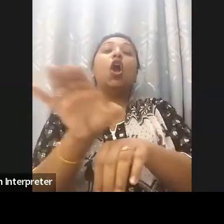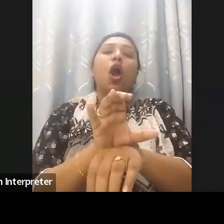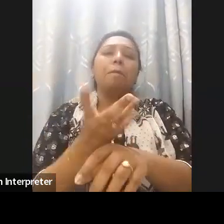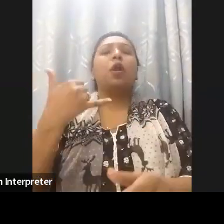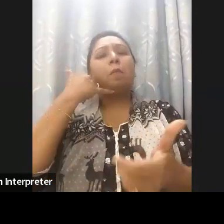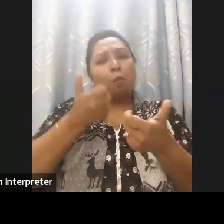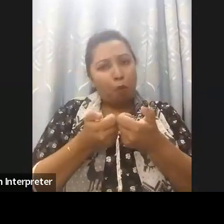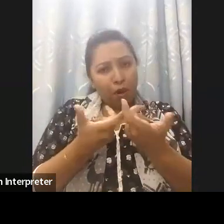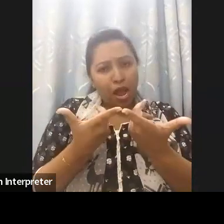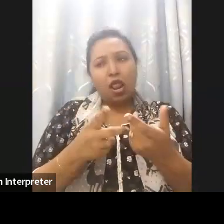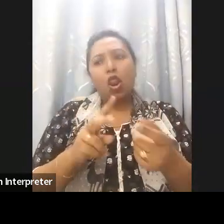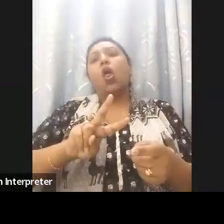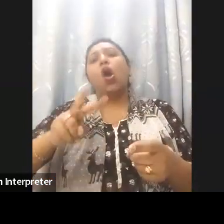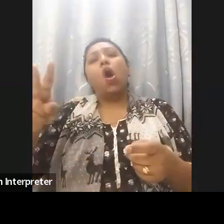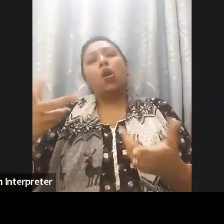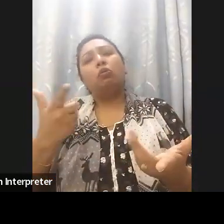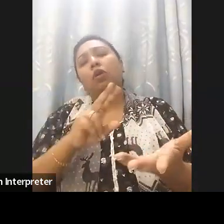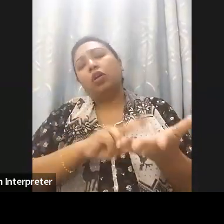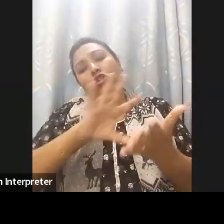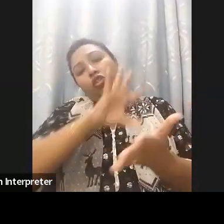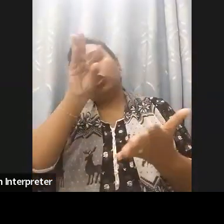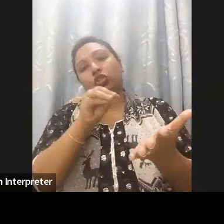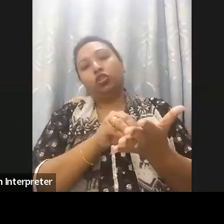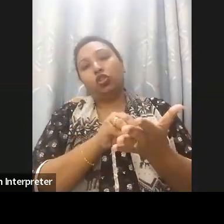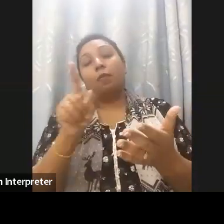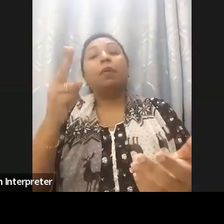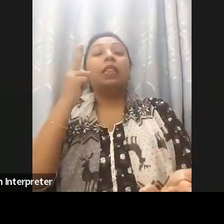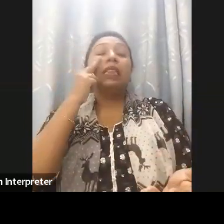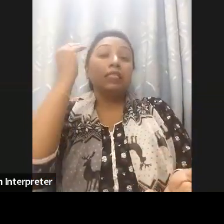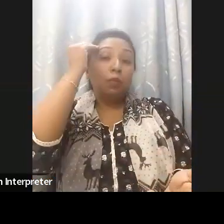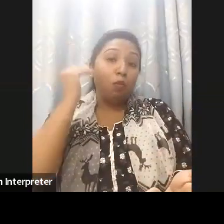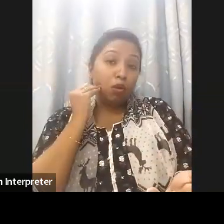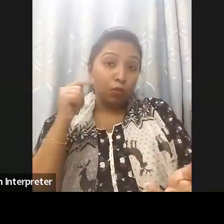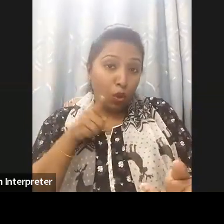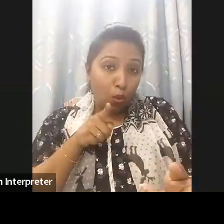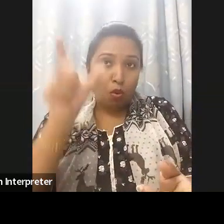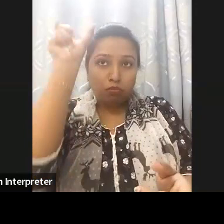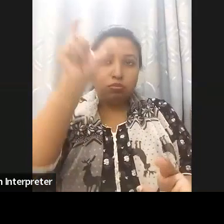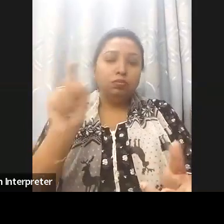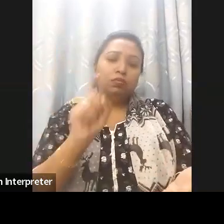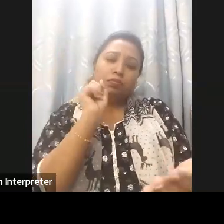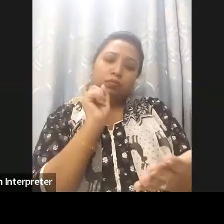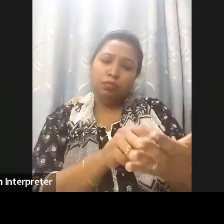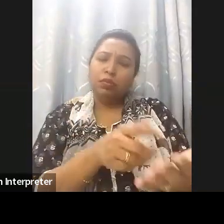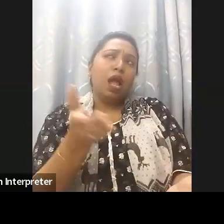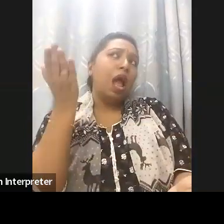other media benefiting both visually impaired individual and largely illiterate population of